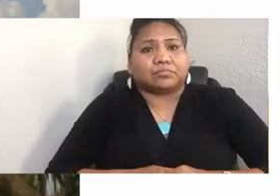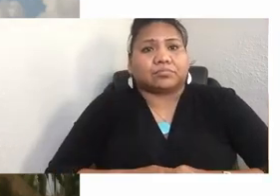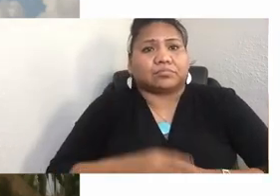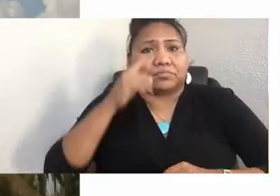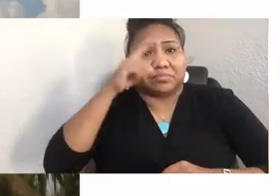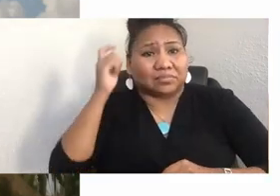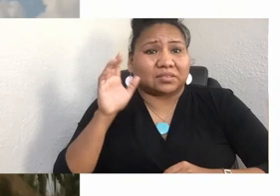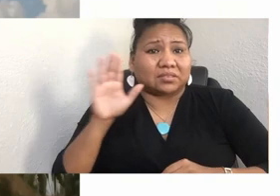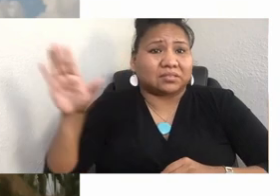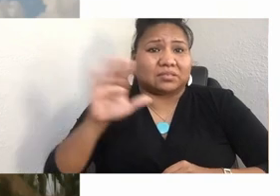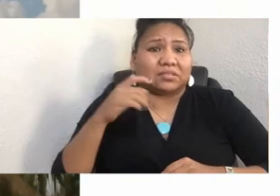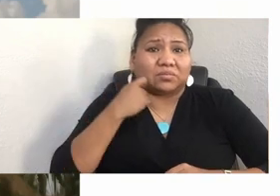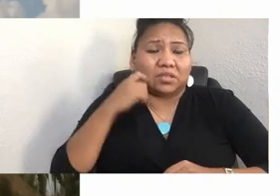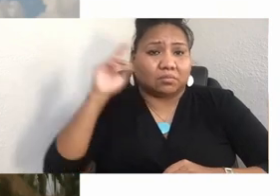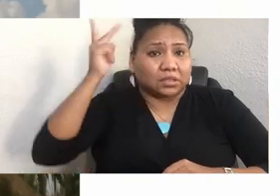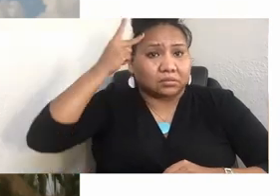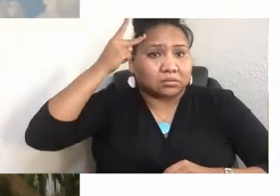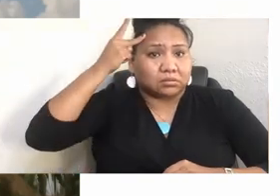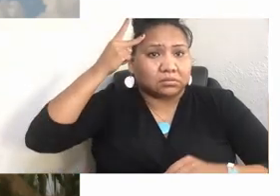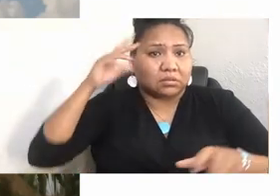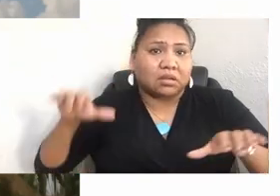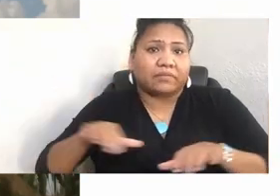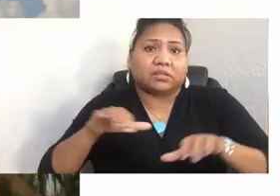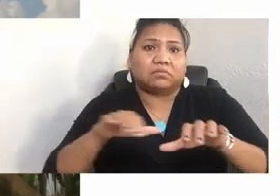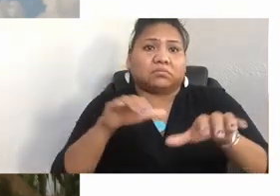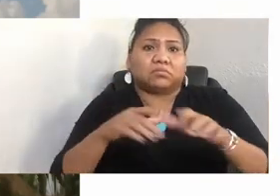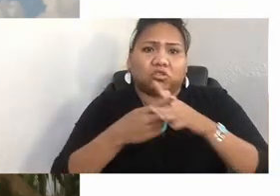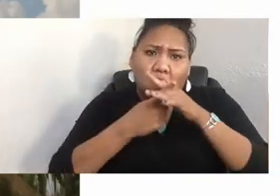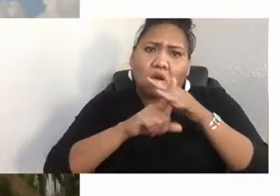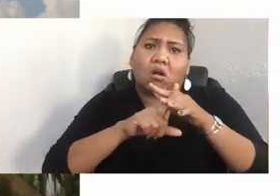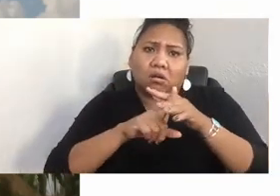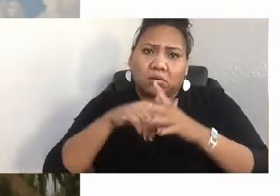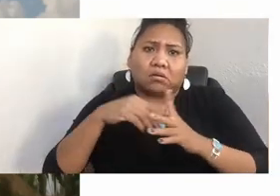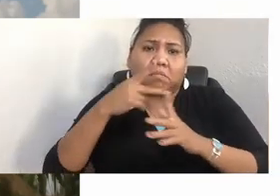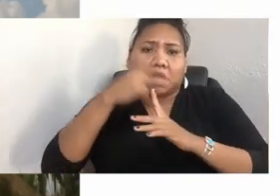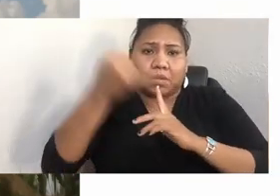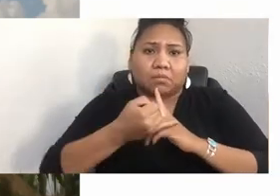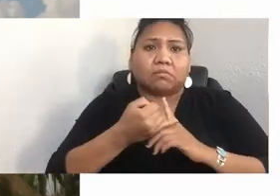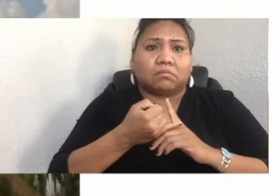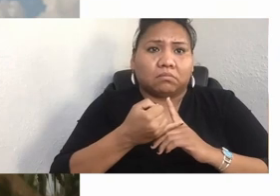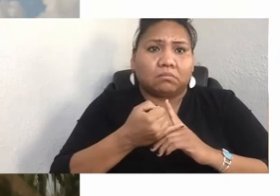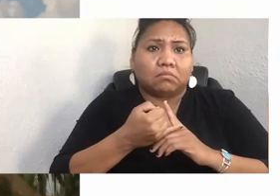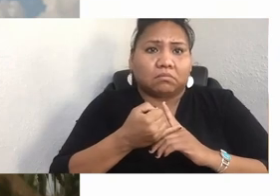they've started a project to begin digging